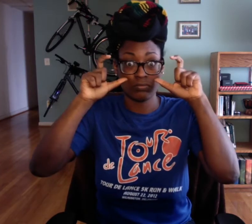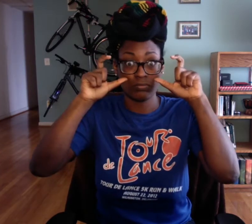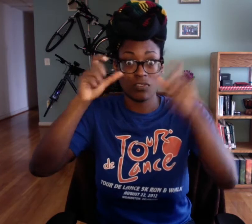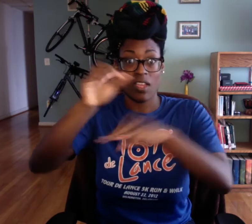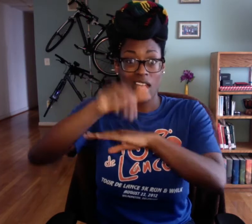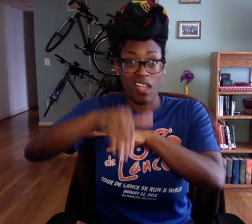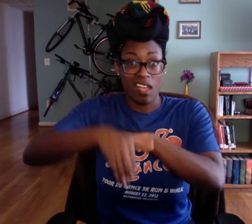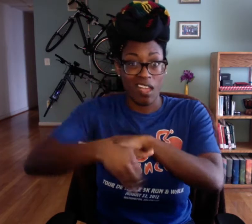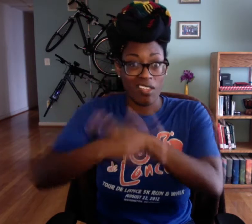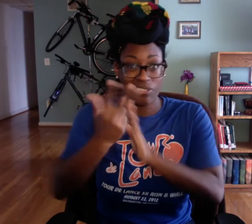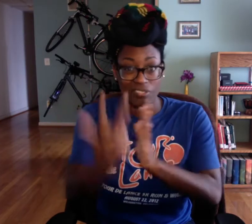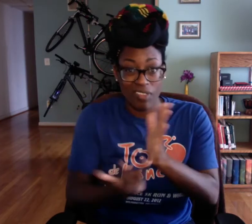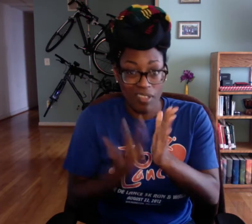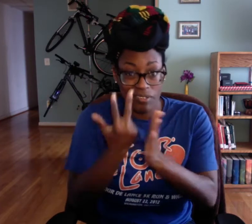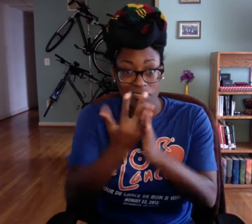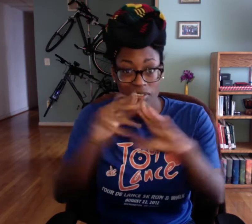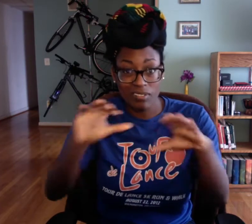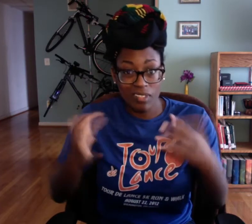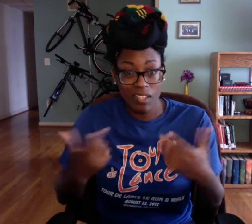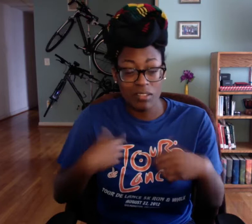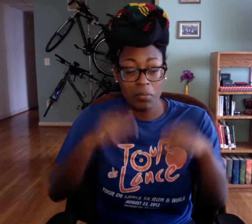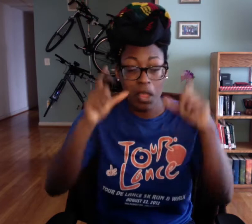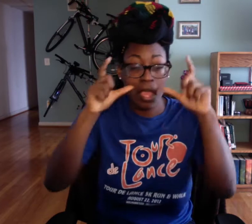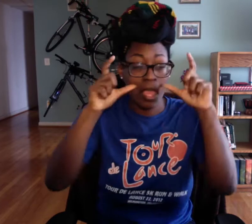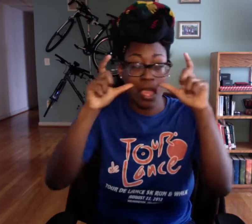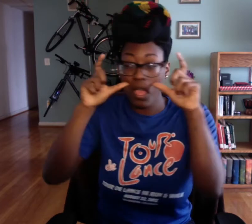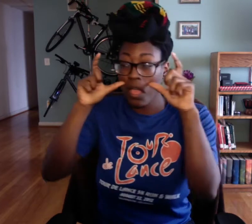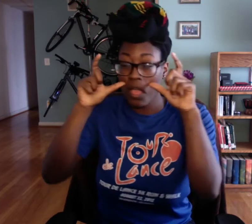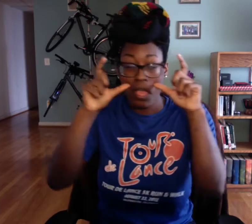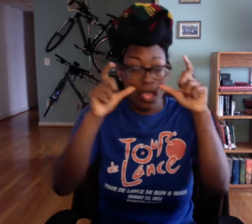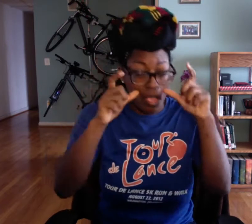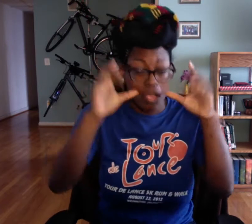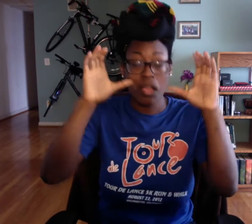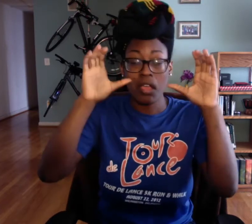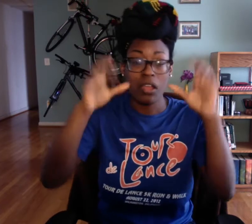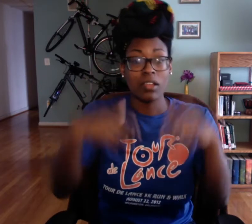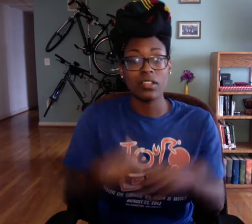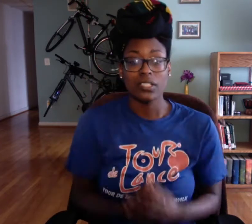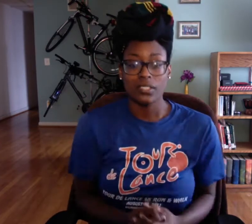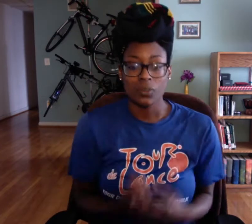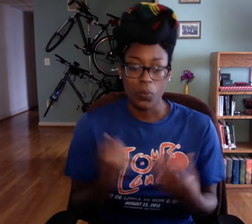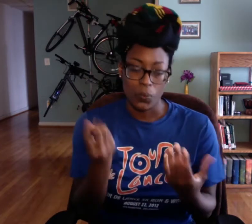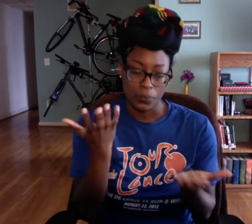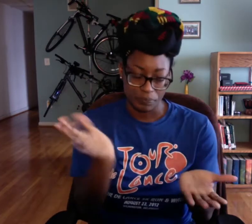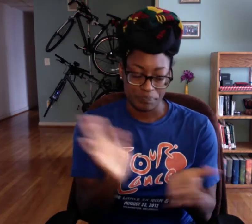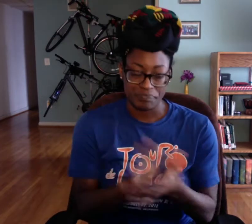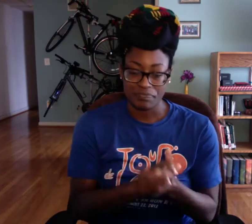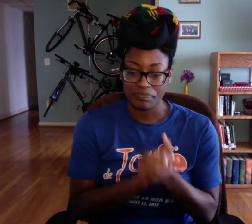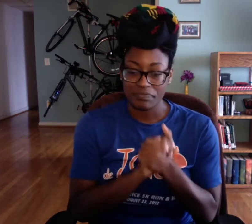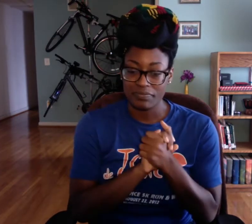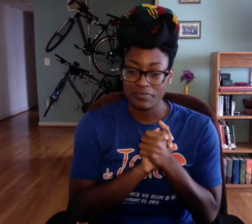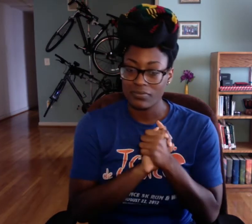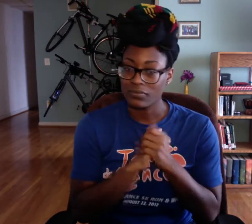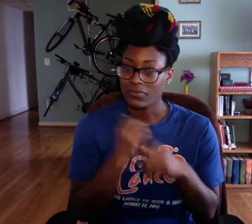having to pry them open all night for 3 hours during class tryna catch what the teacher